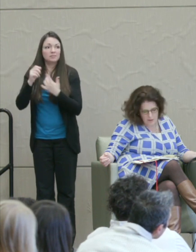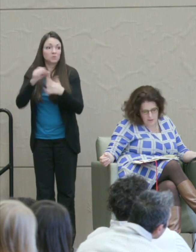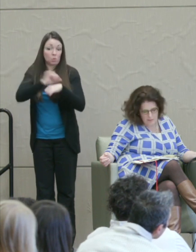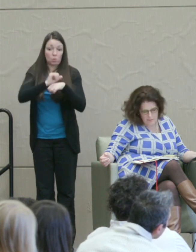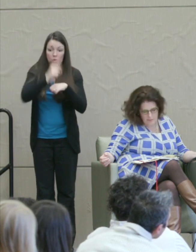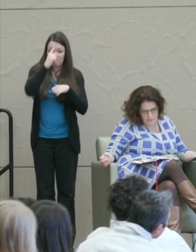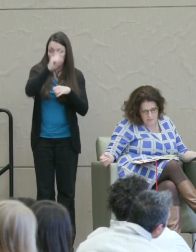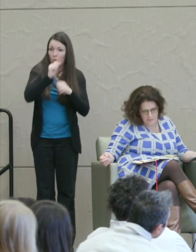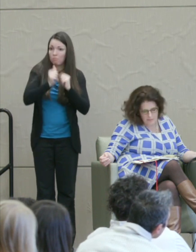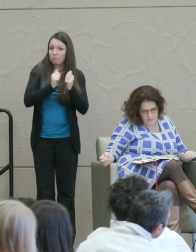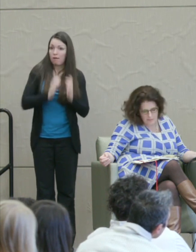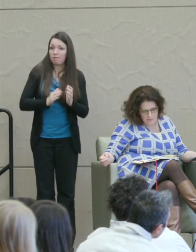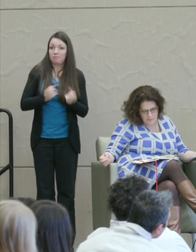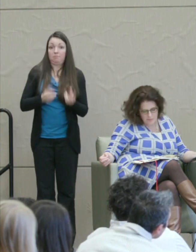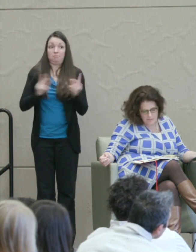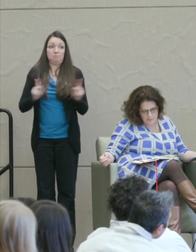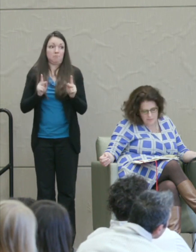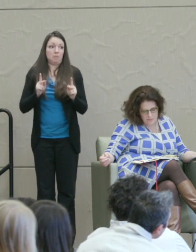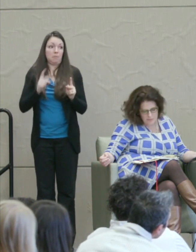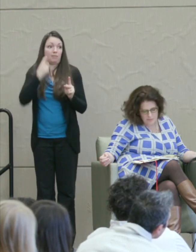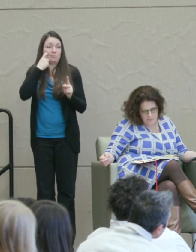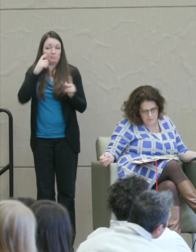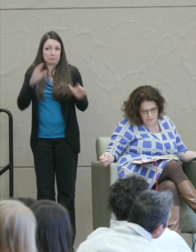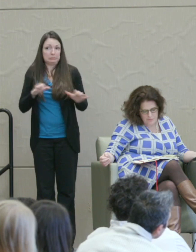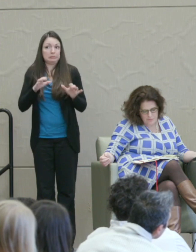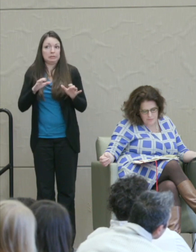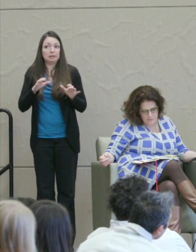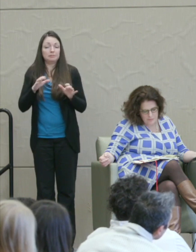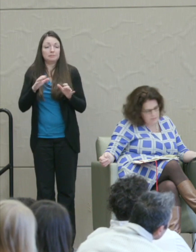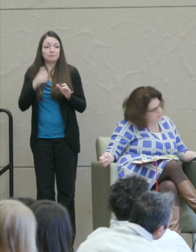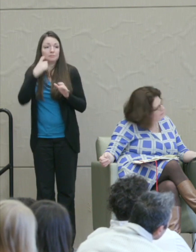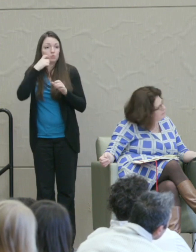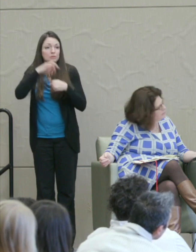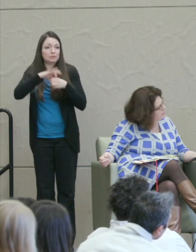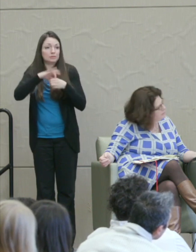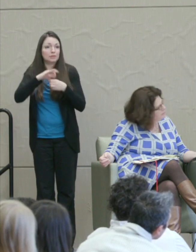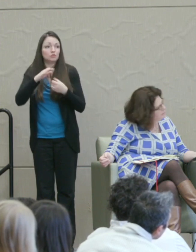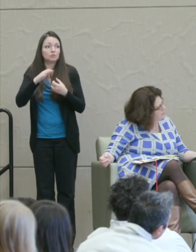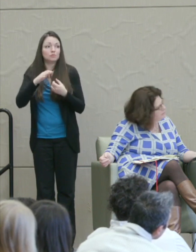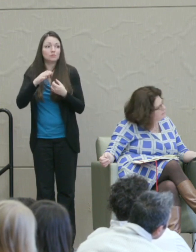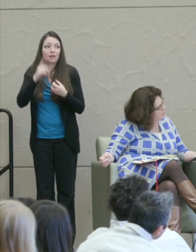as so many people did in the recent midterm elections. I think that was a huge school of hope.